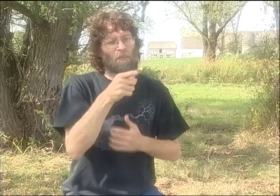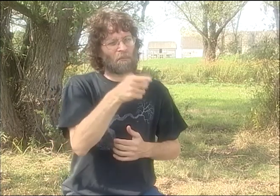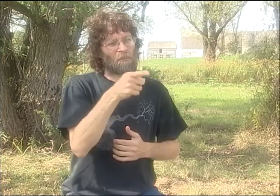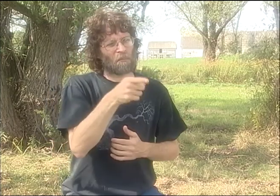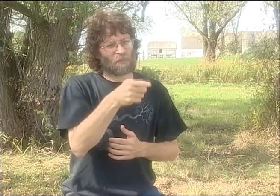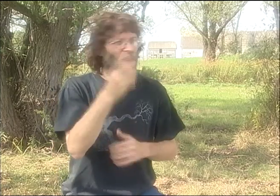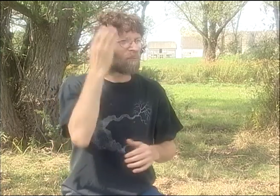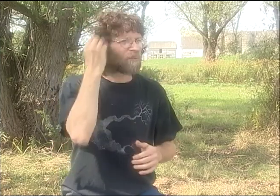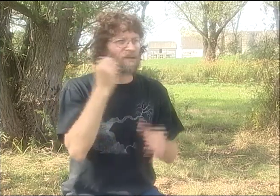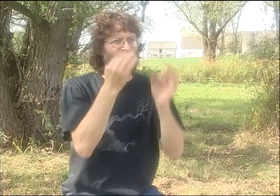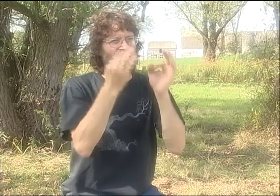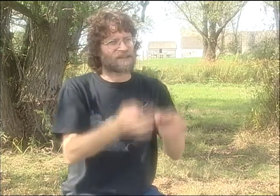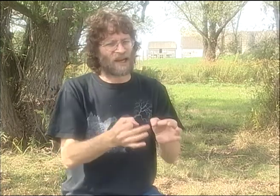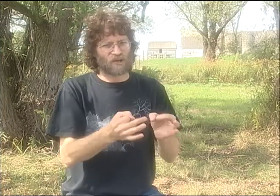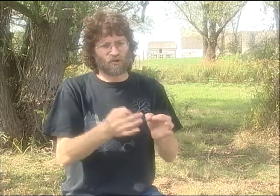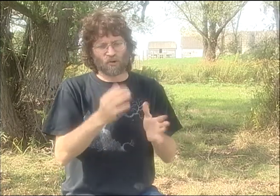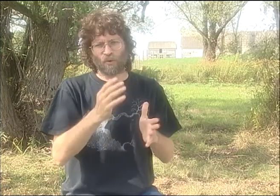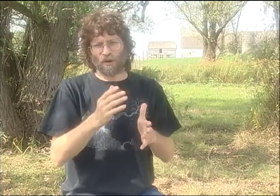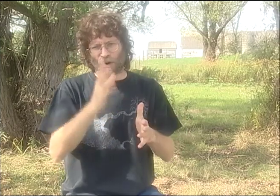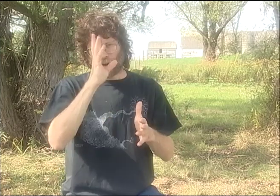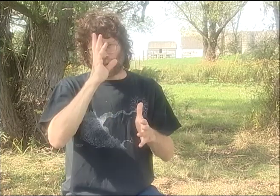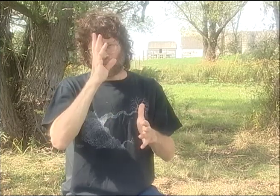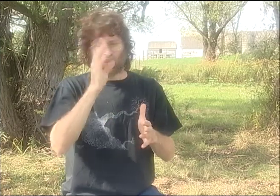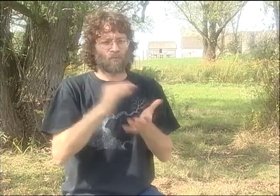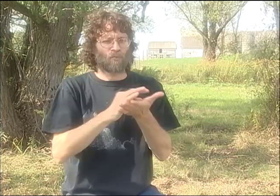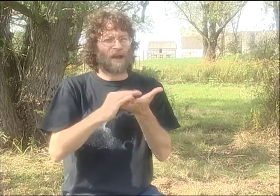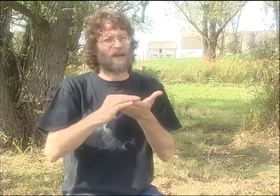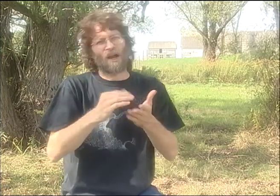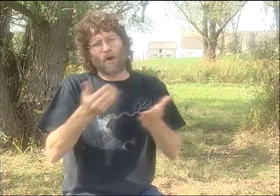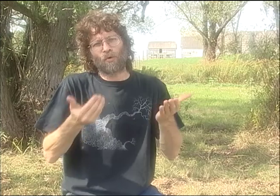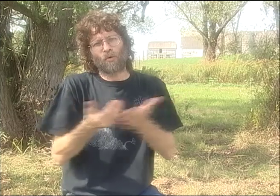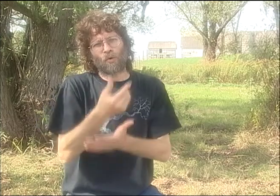WE'VE GOT ME, PETER SAYING THIS, BUT THAT'S NOT ENOUGH.